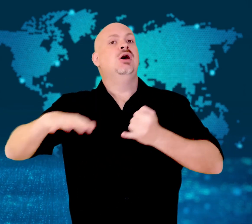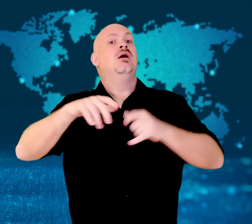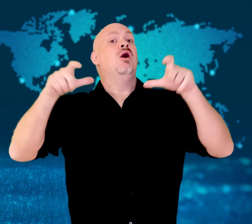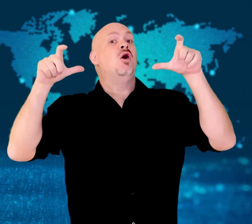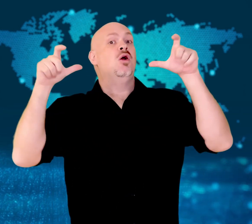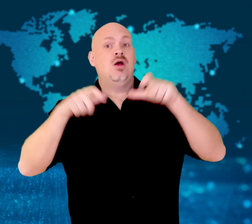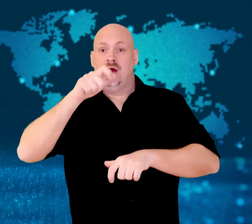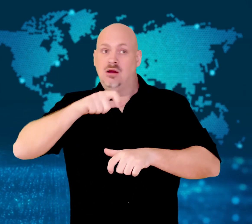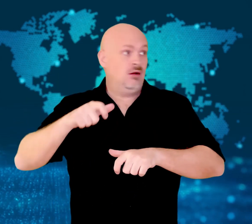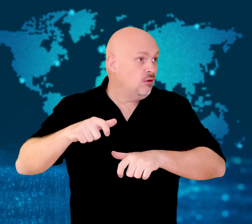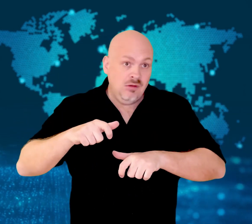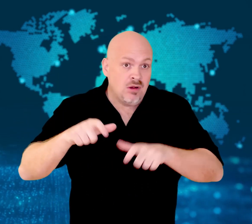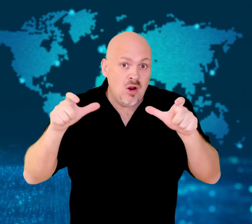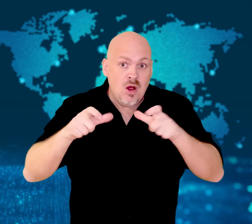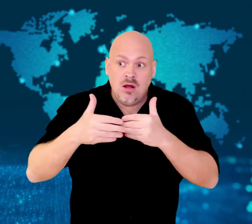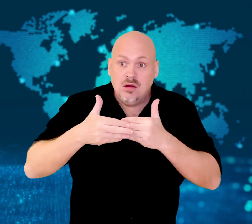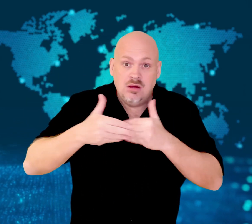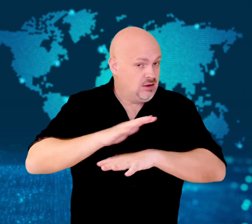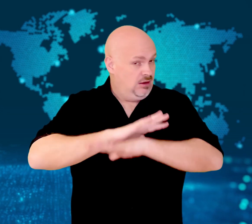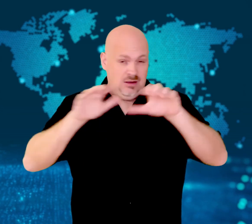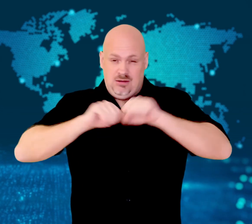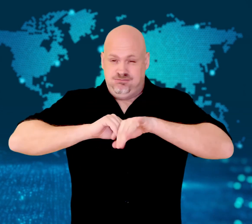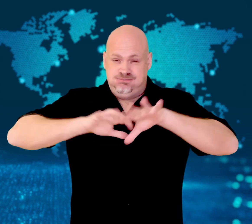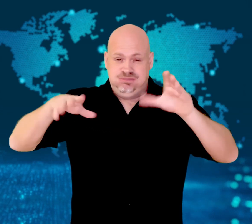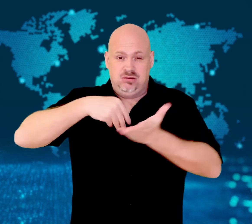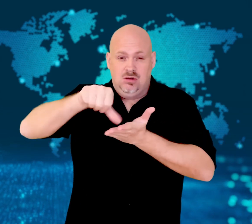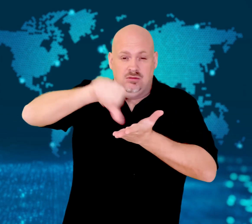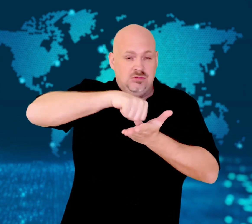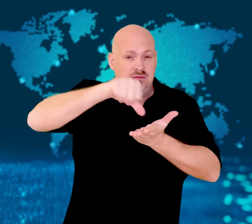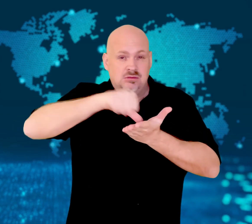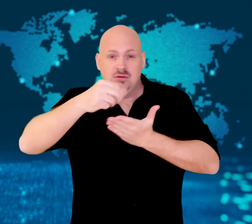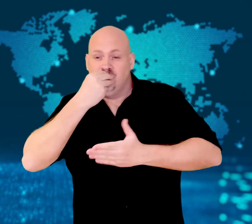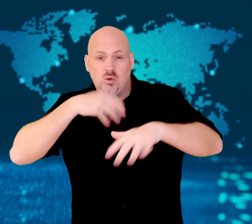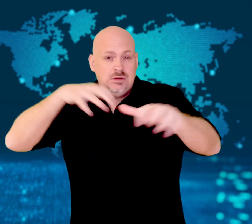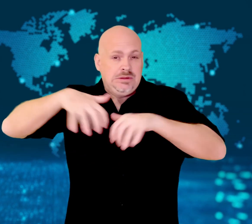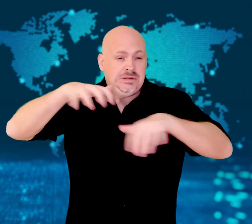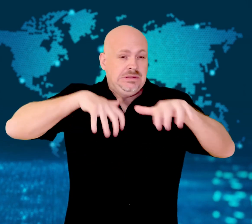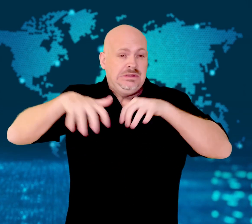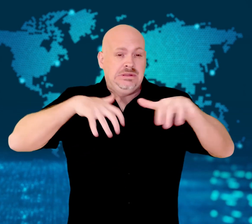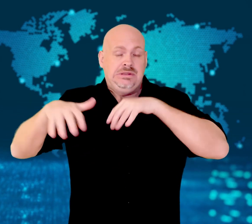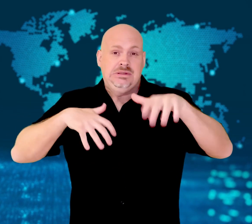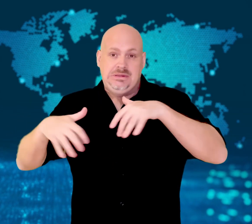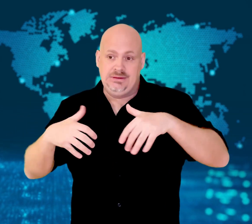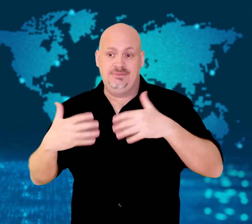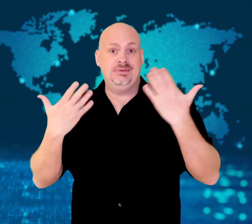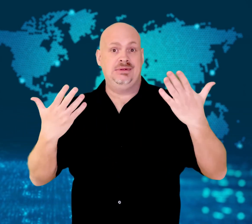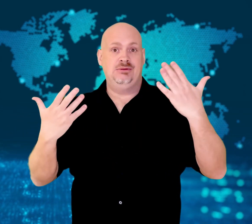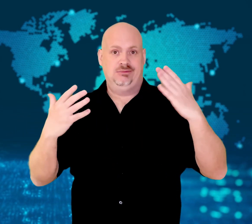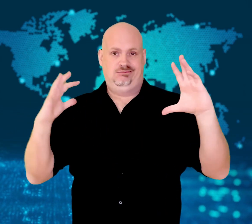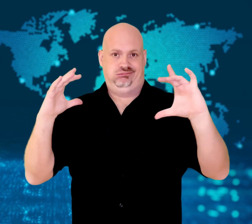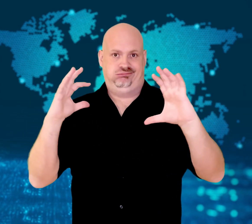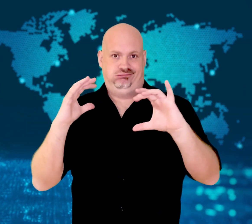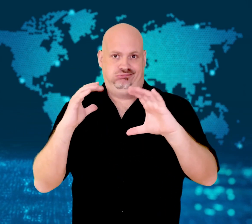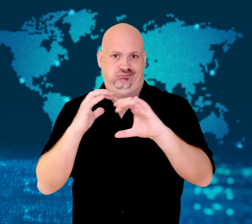people rushed to get food and other goods.